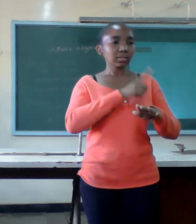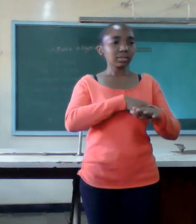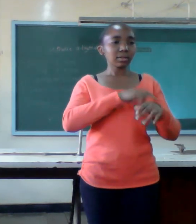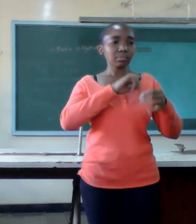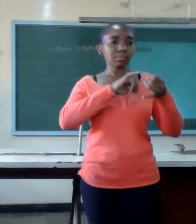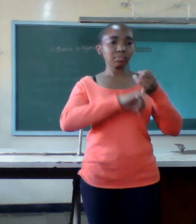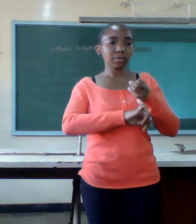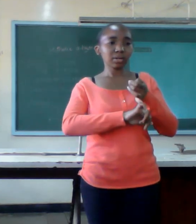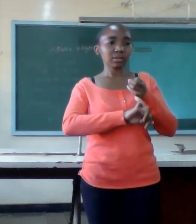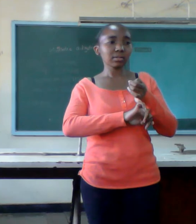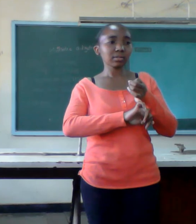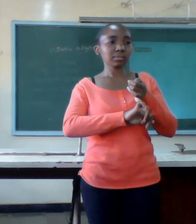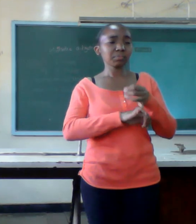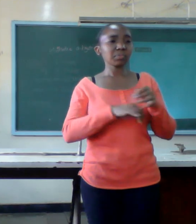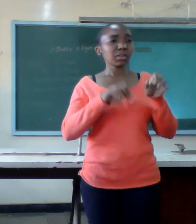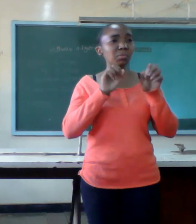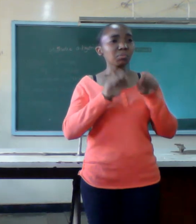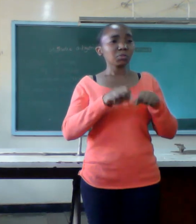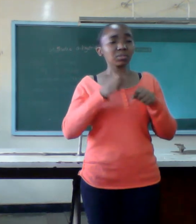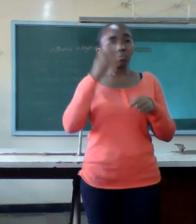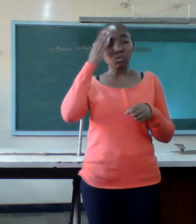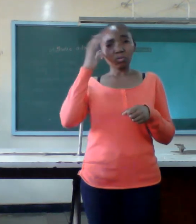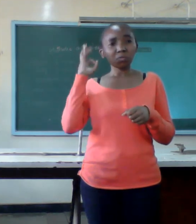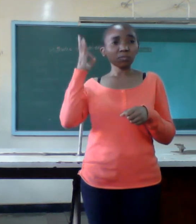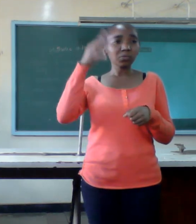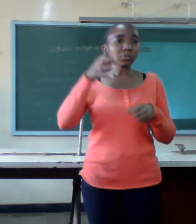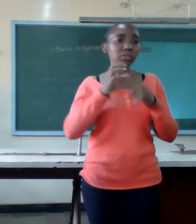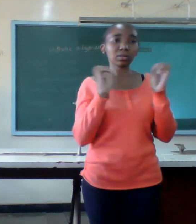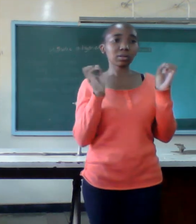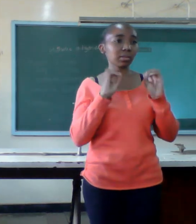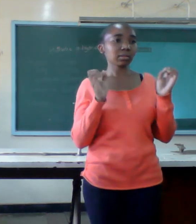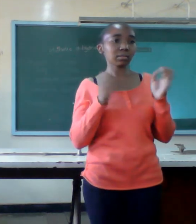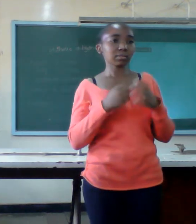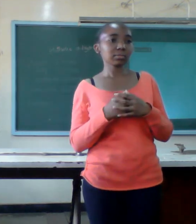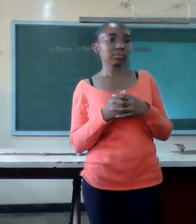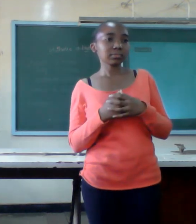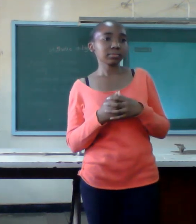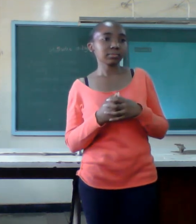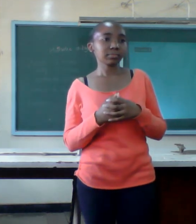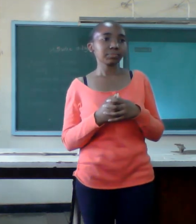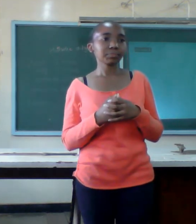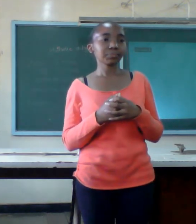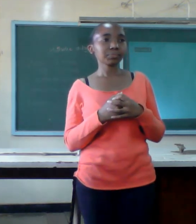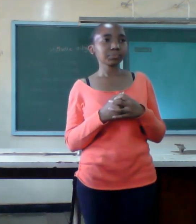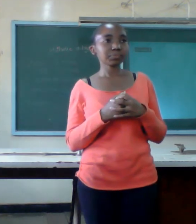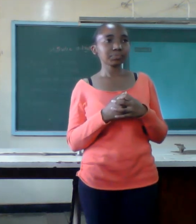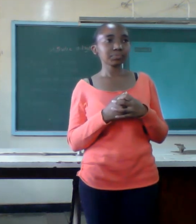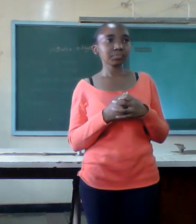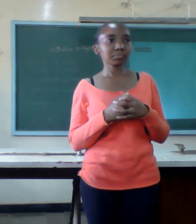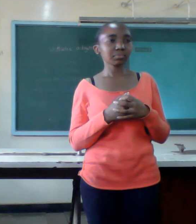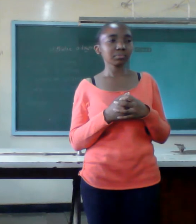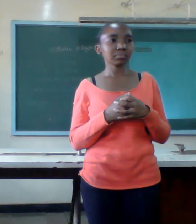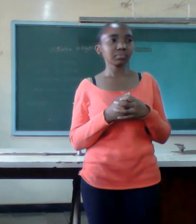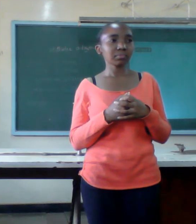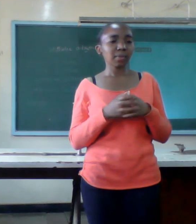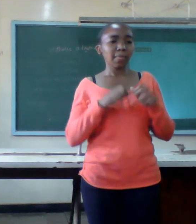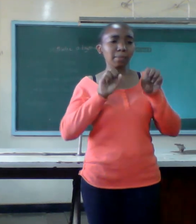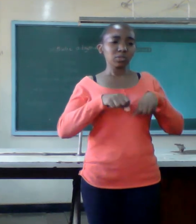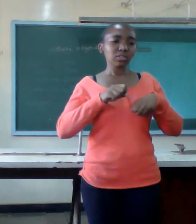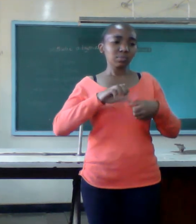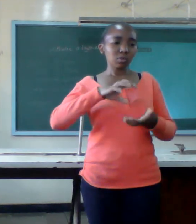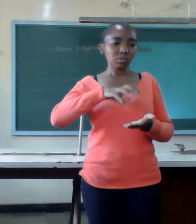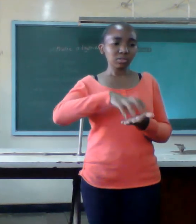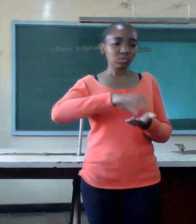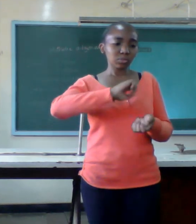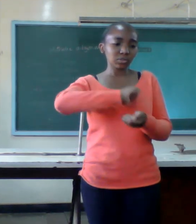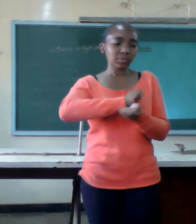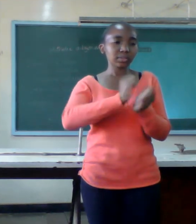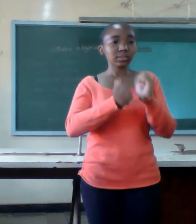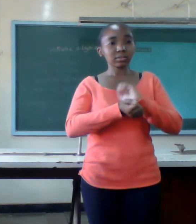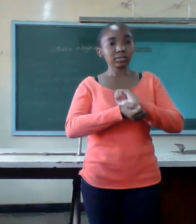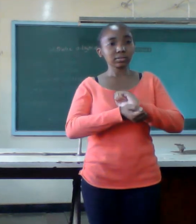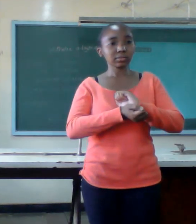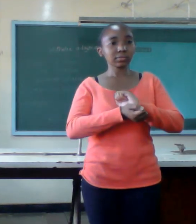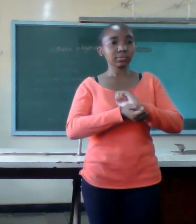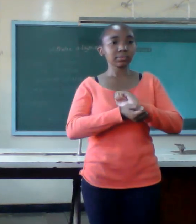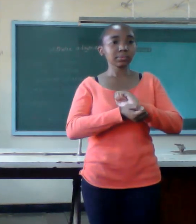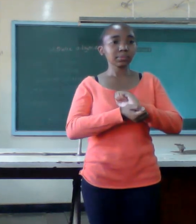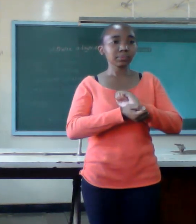no not predict what will happen to chef tuitions may change slowly flow for adjustment